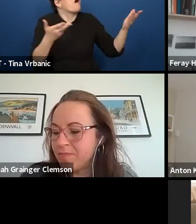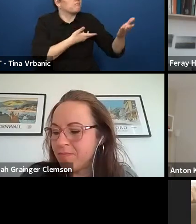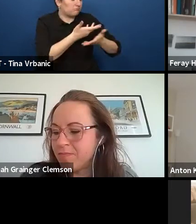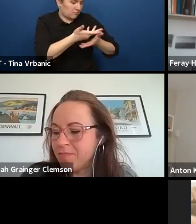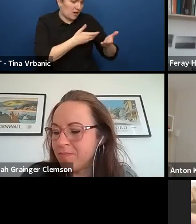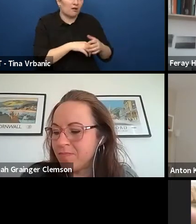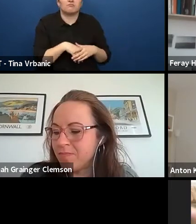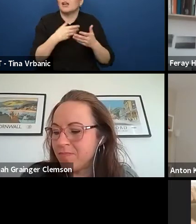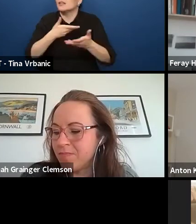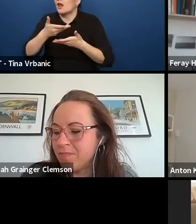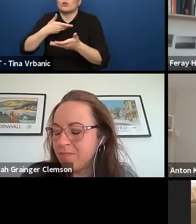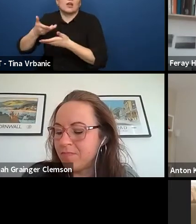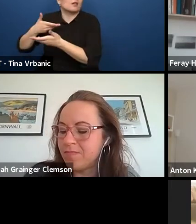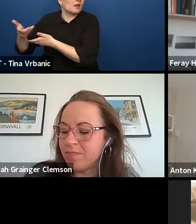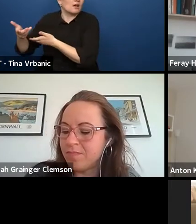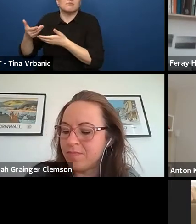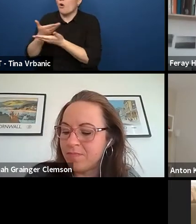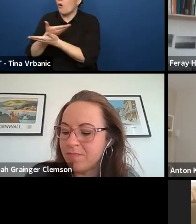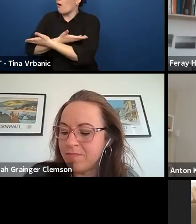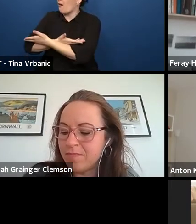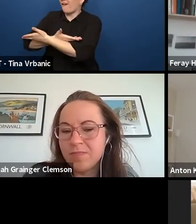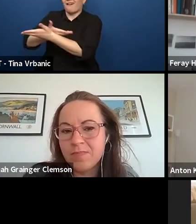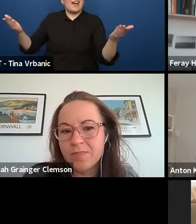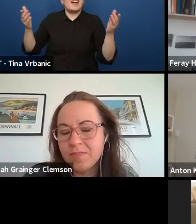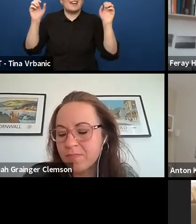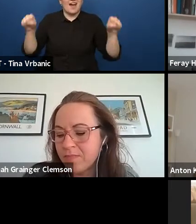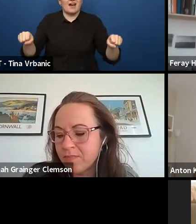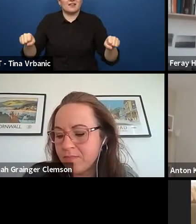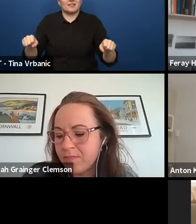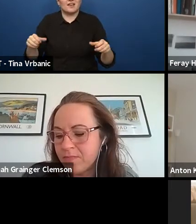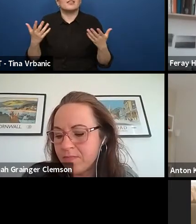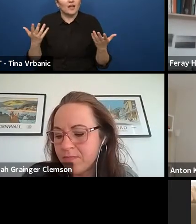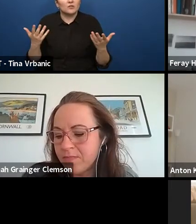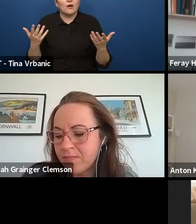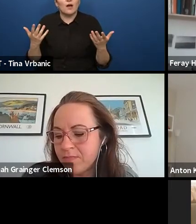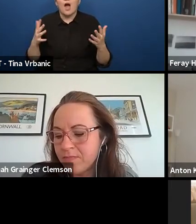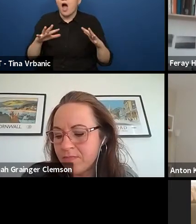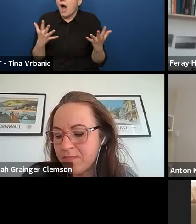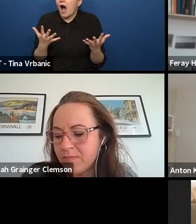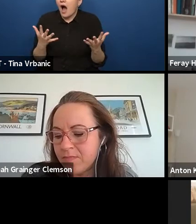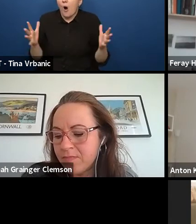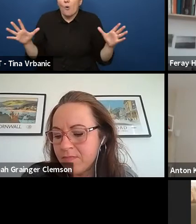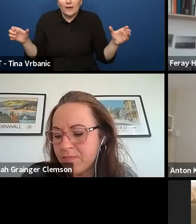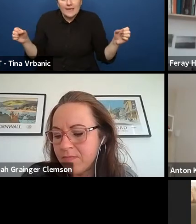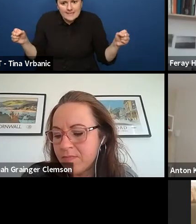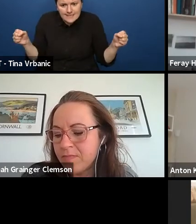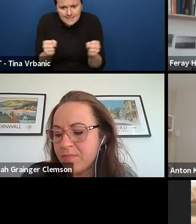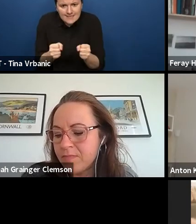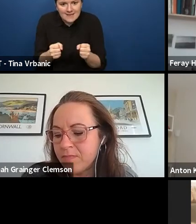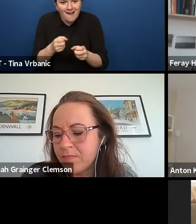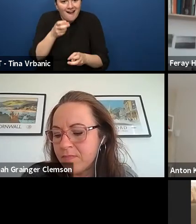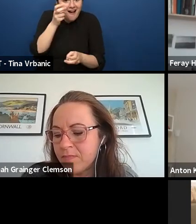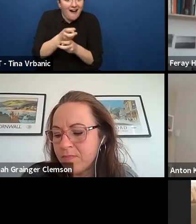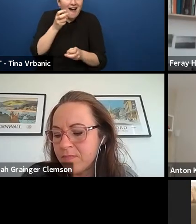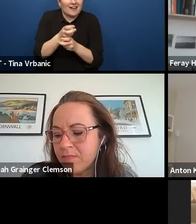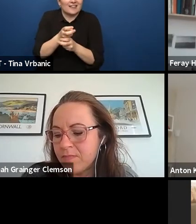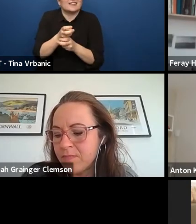but the fact that everyone can do it makes it harder for people to stand up and start it.